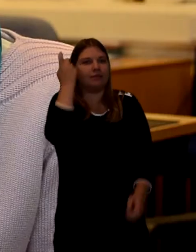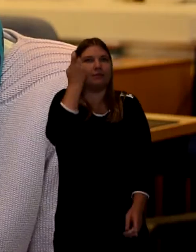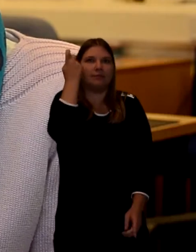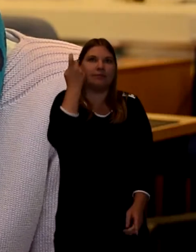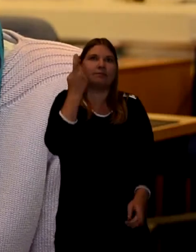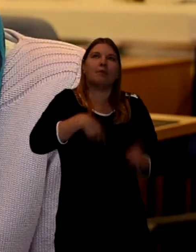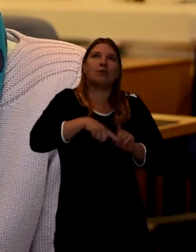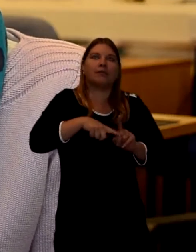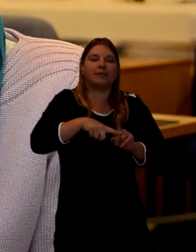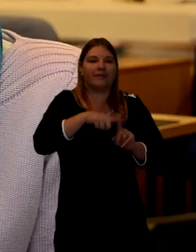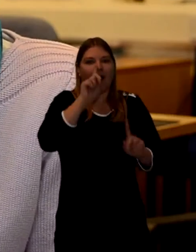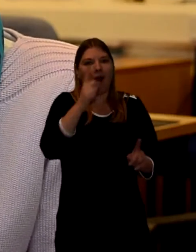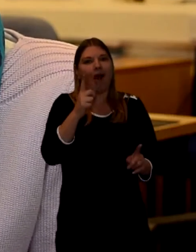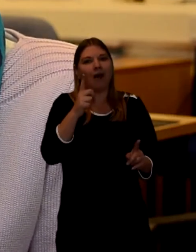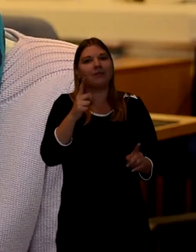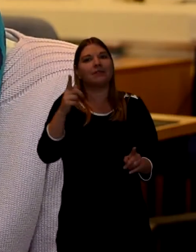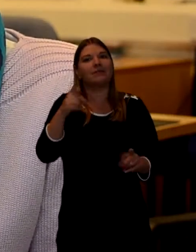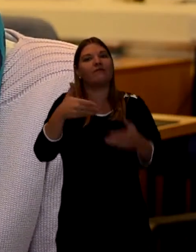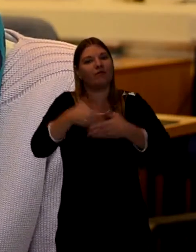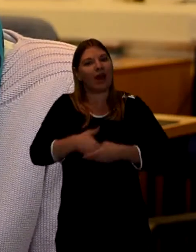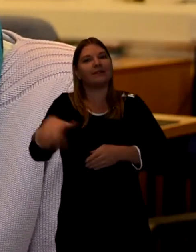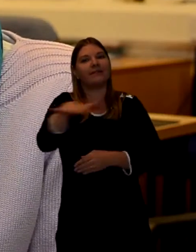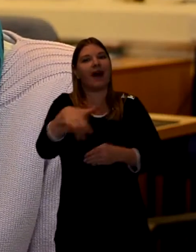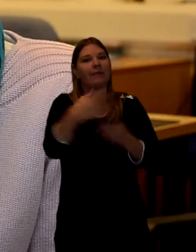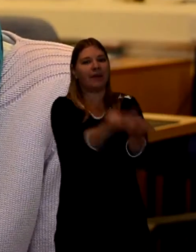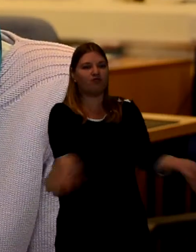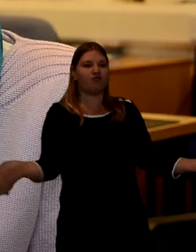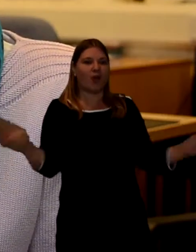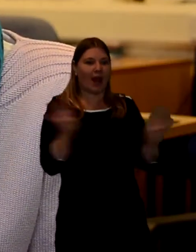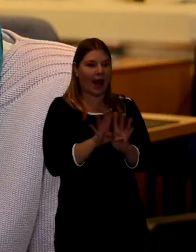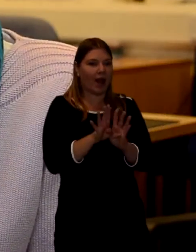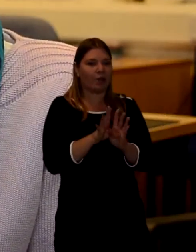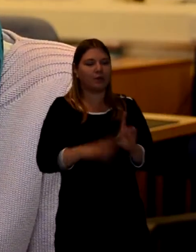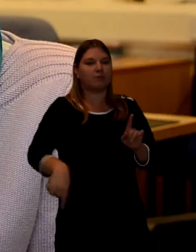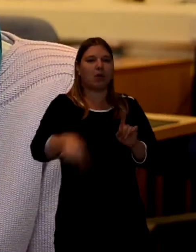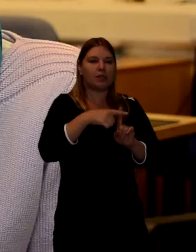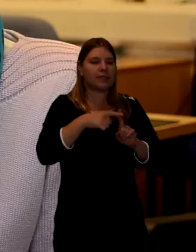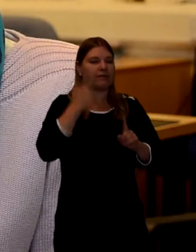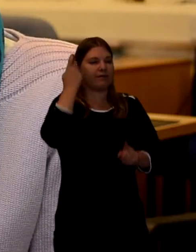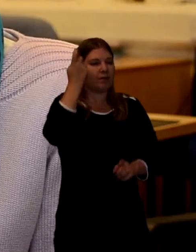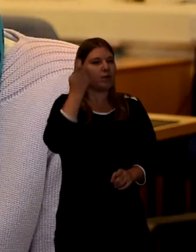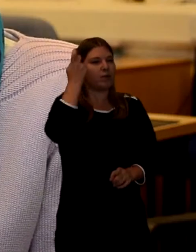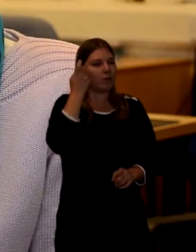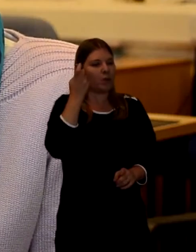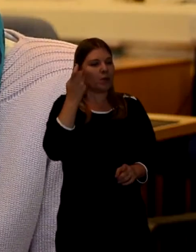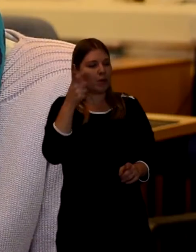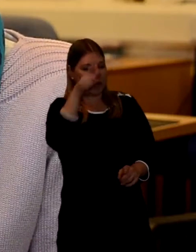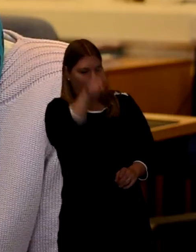the people around them think of all the good things that that person has done in their life.